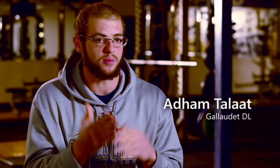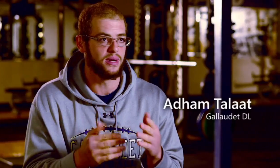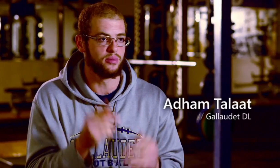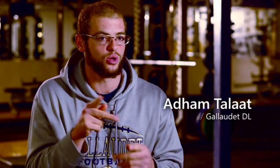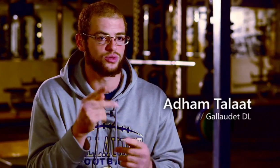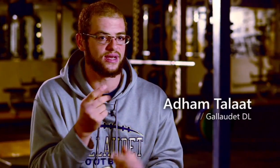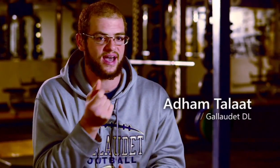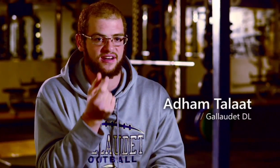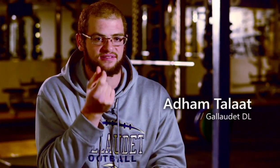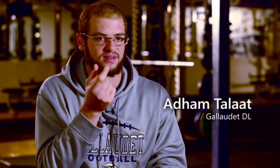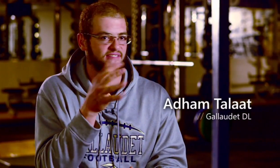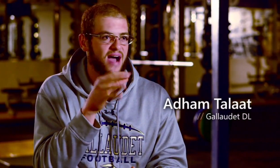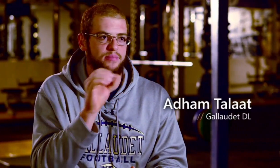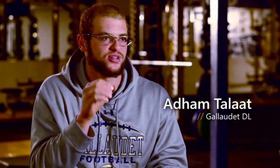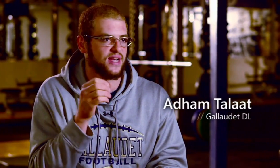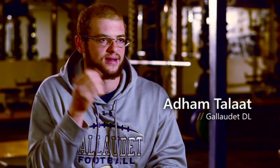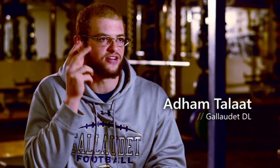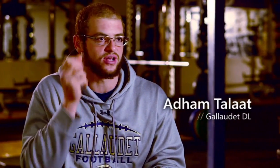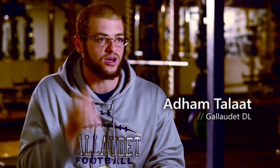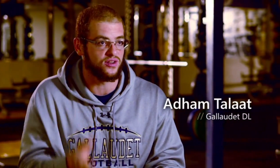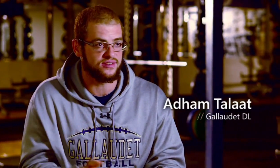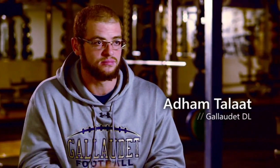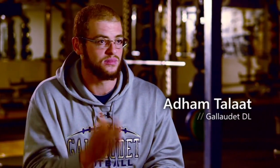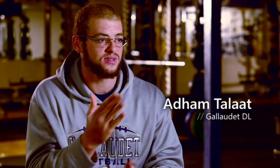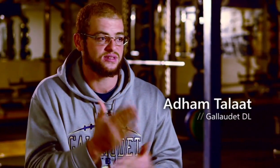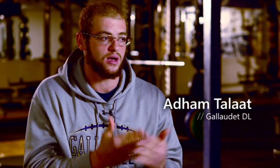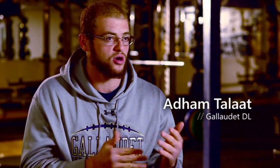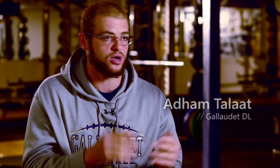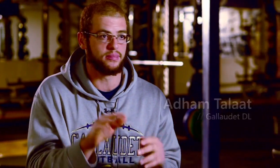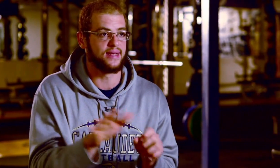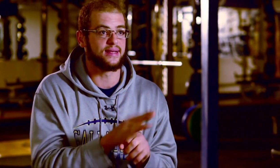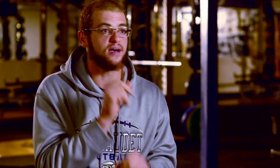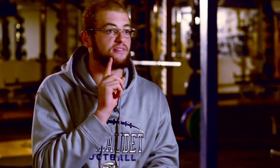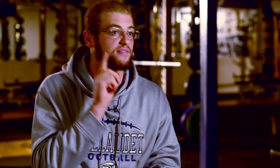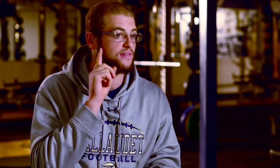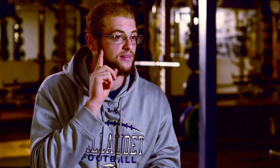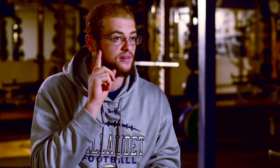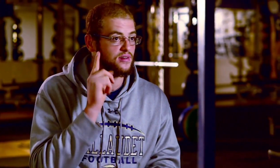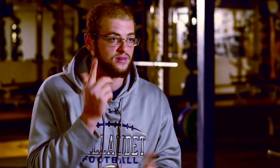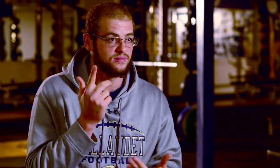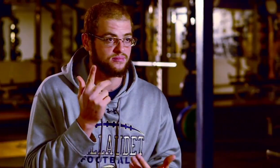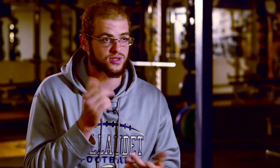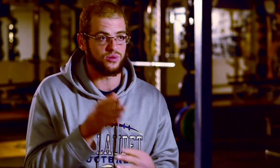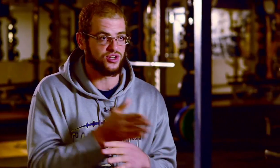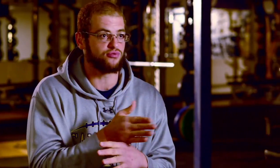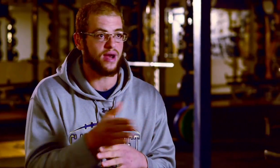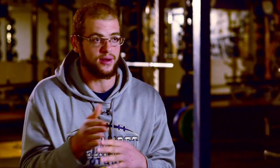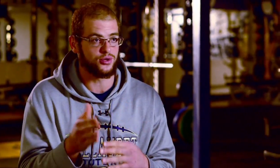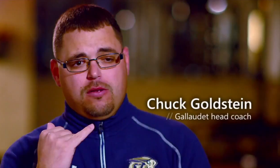Some people only have 5% hearing loss, some are completely Deaf. So there's a range.